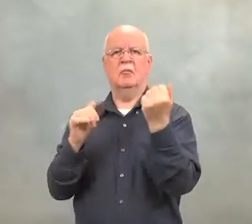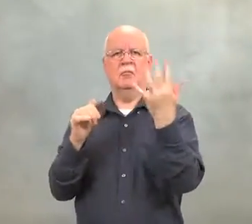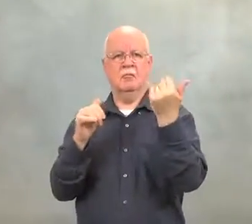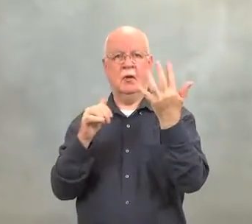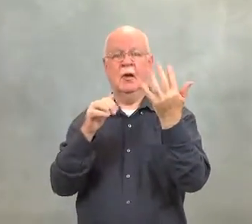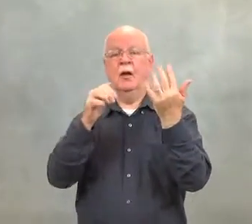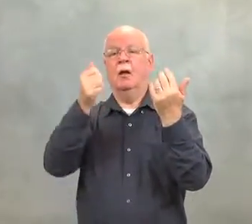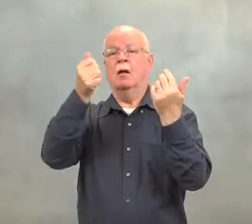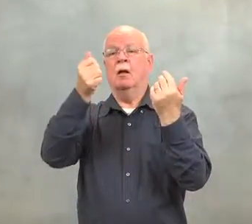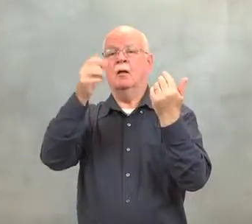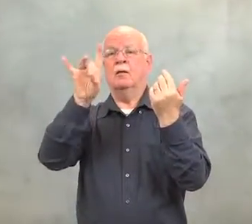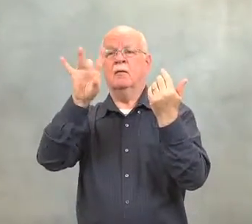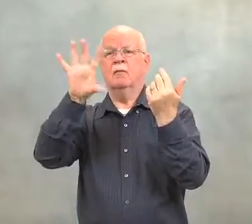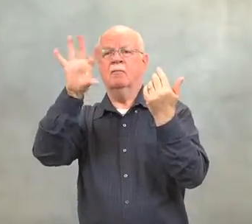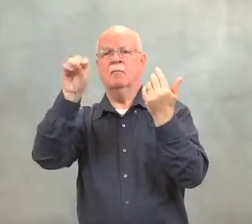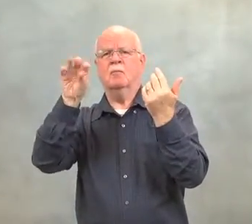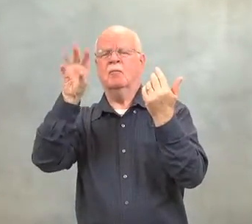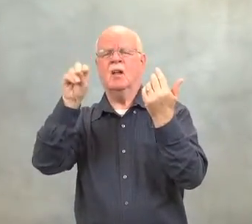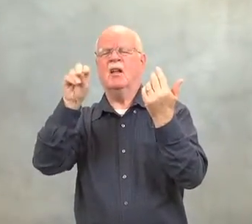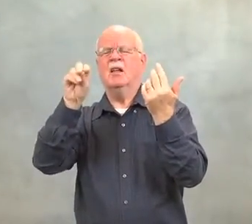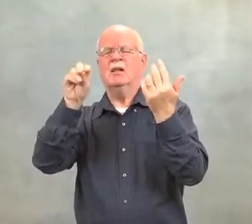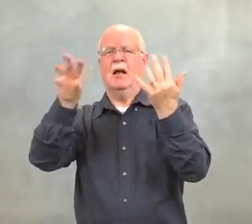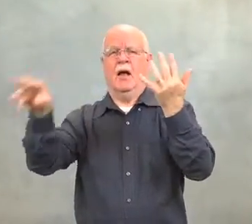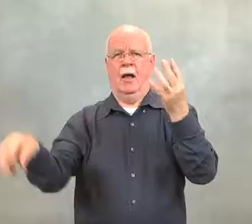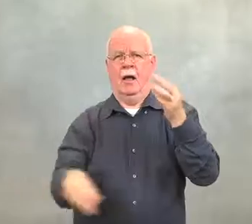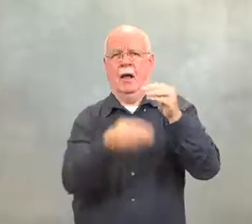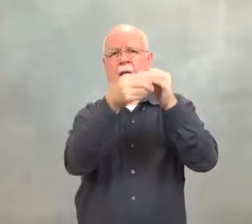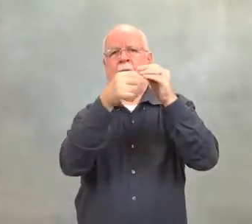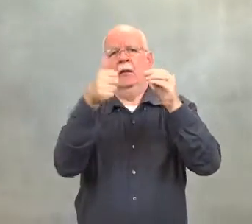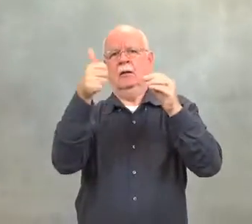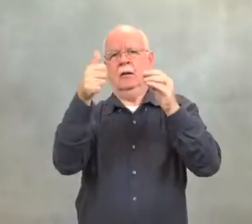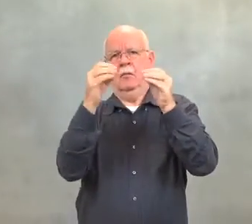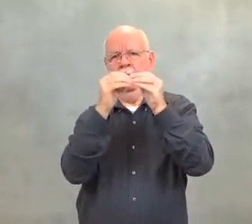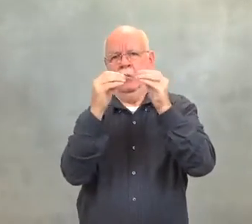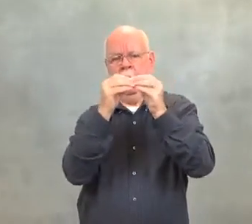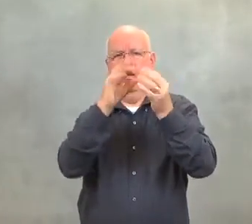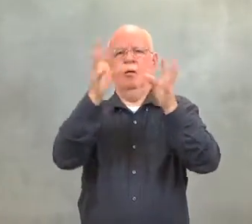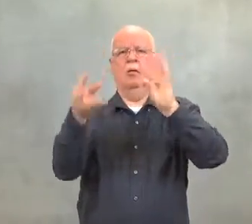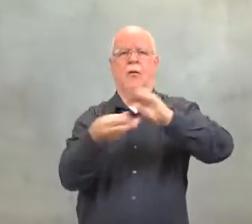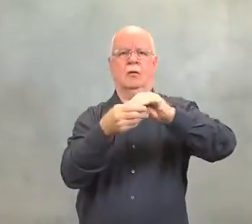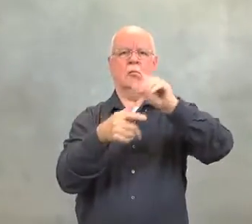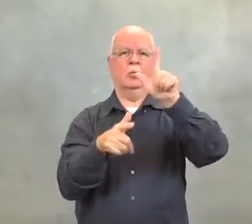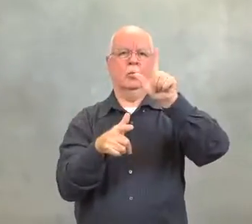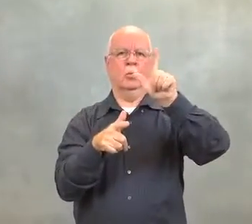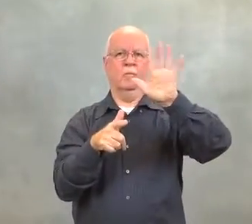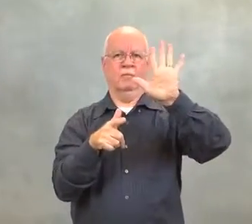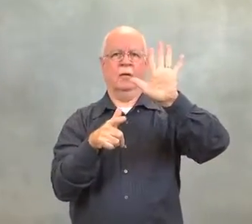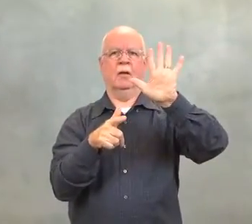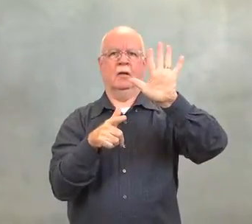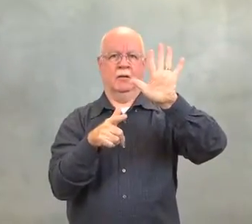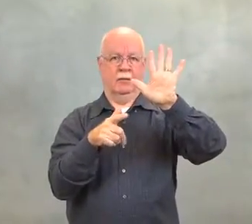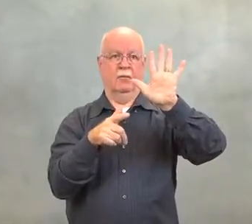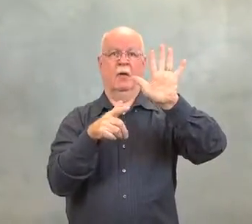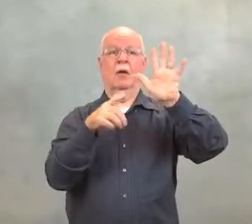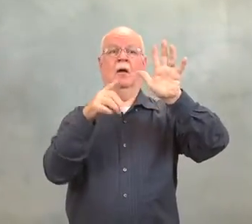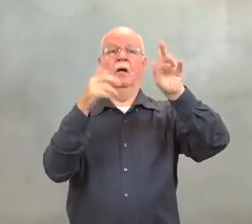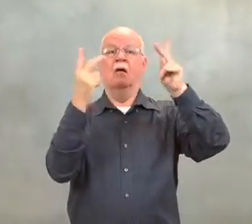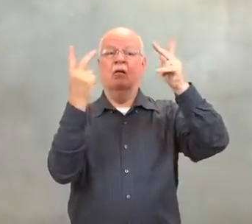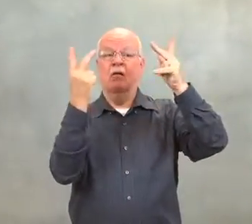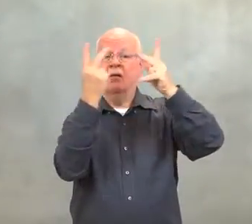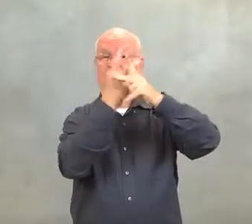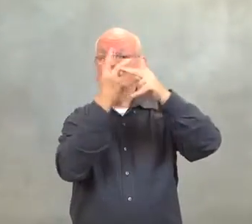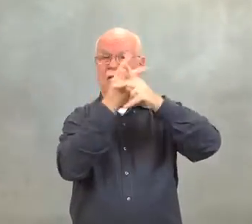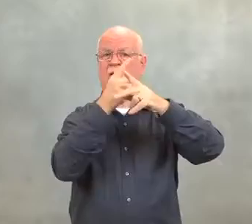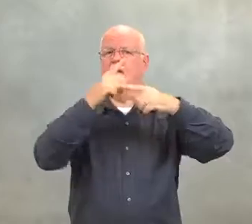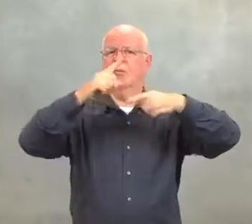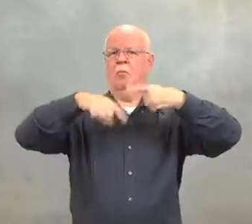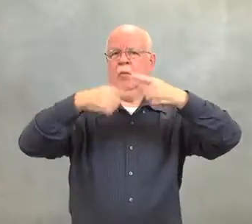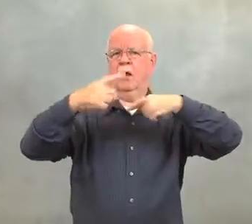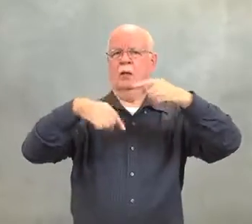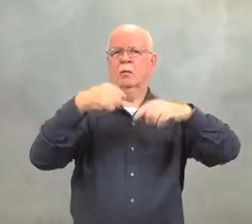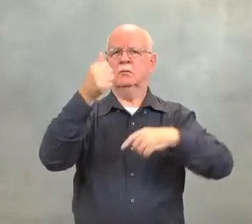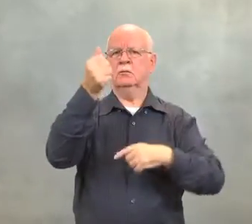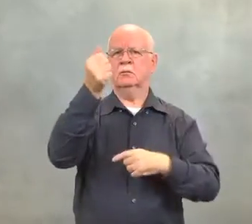In 1850, 10 more were added for a total of 25 sections.